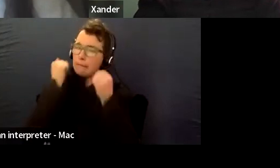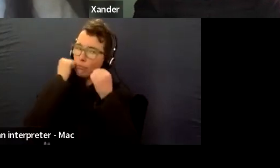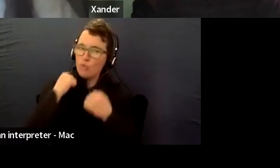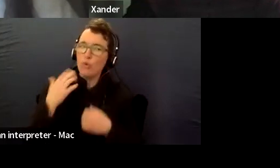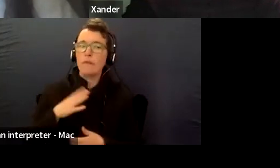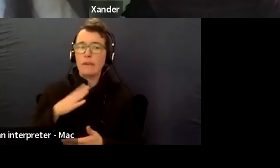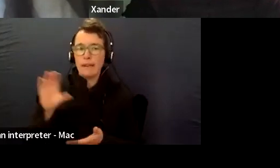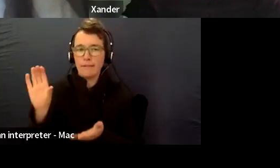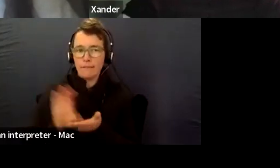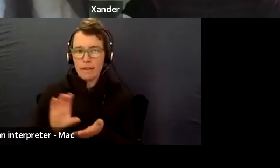things like that.